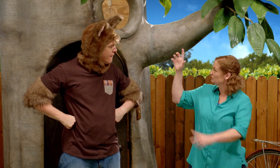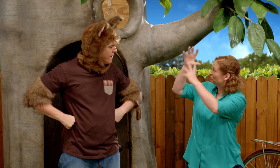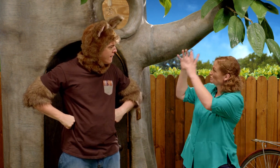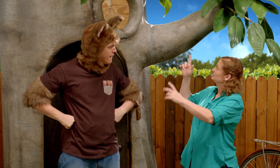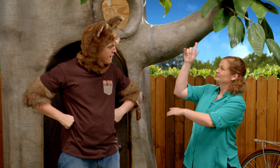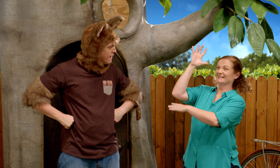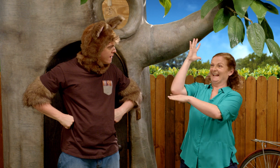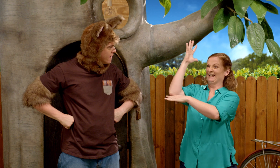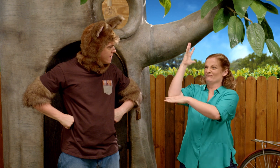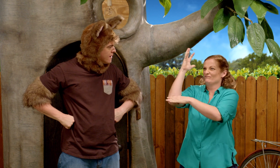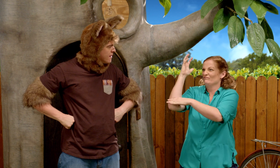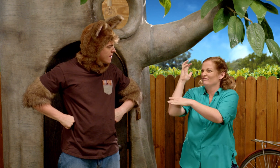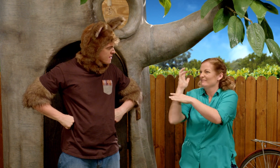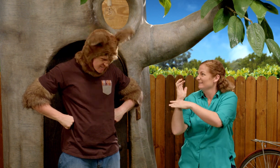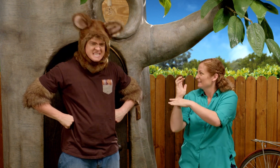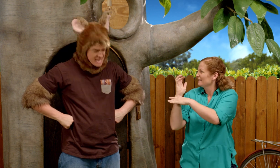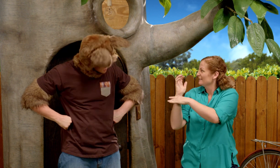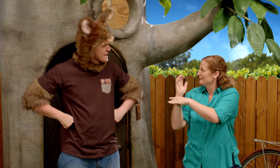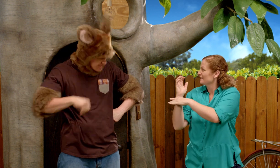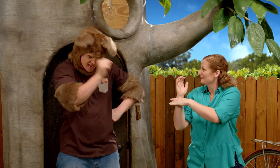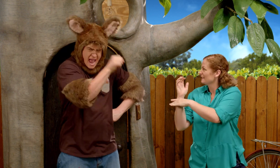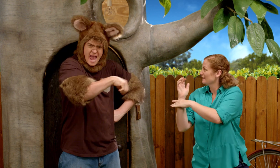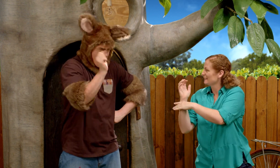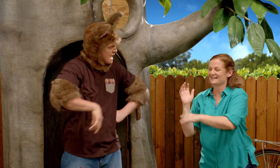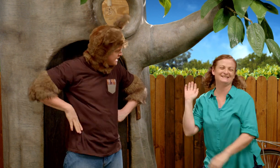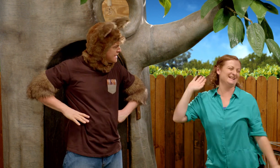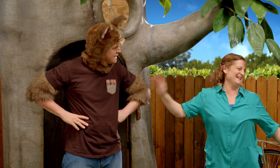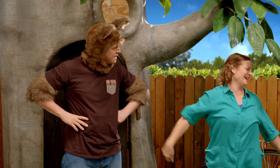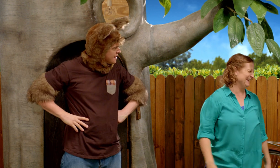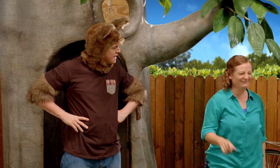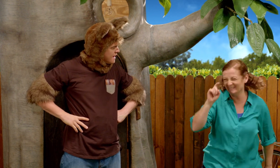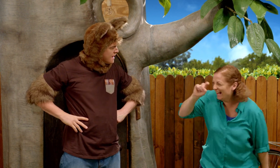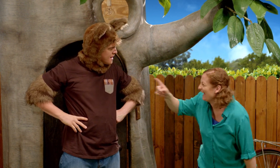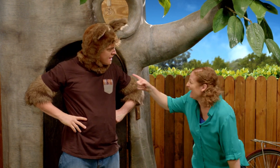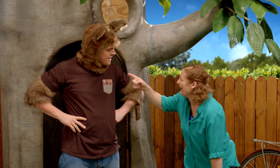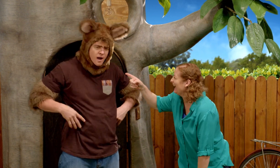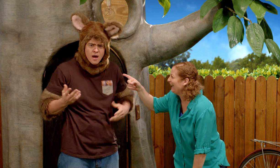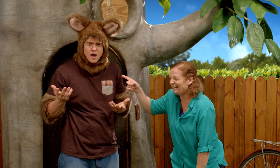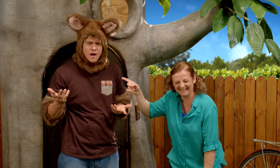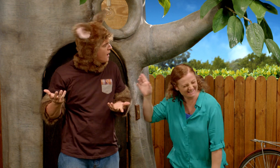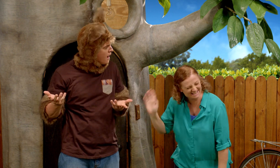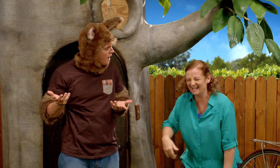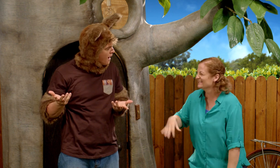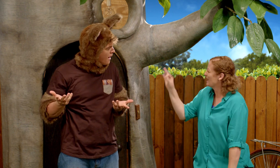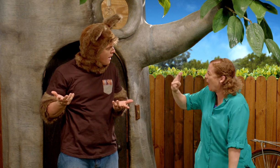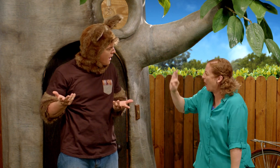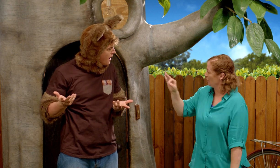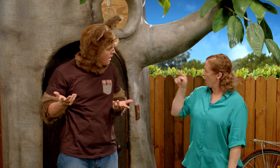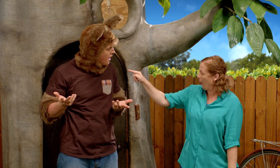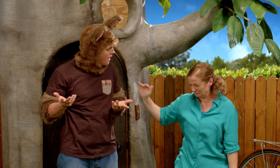You think your tree house has shrunk? Yes it has. Oh Possum, you're so funny.